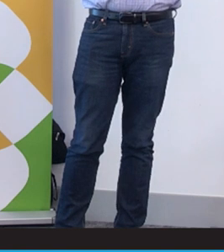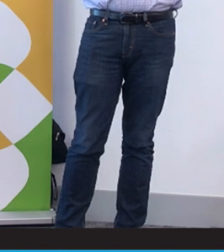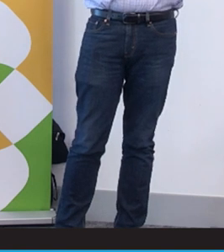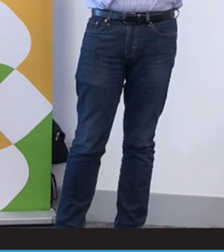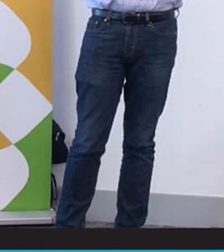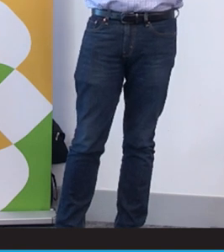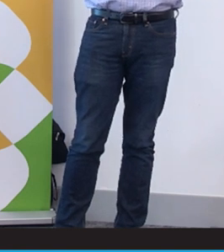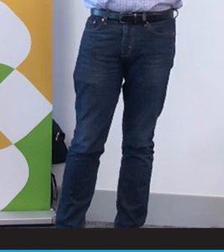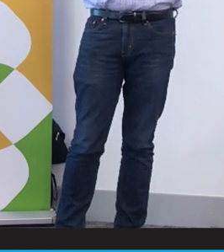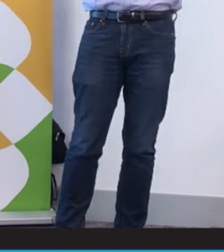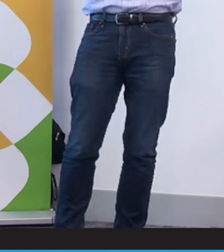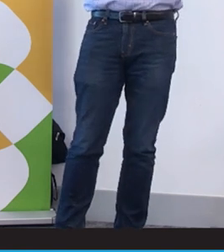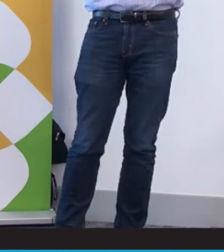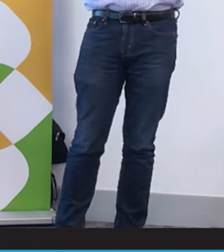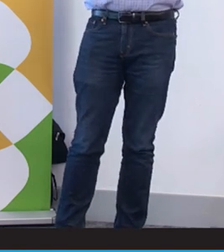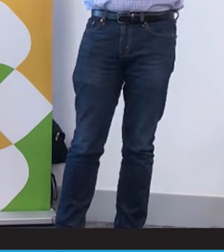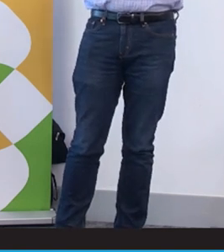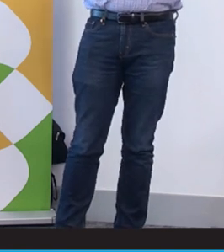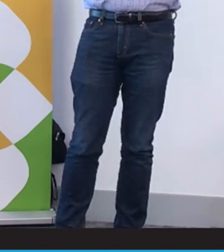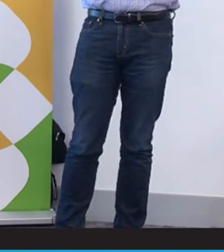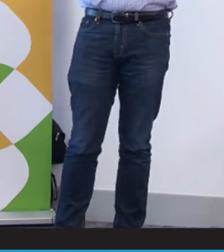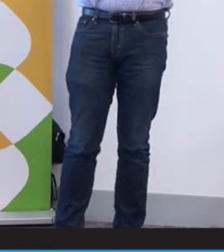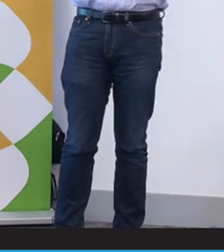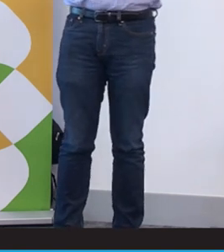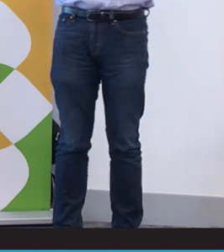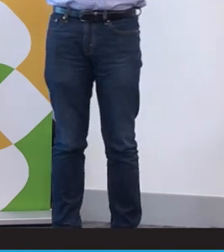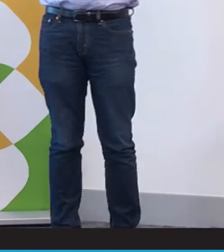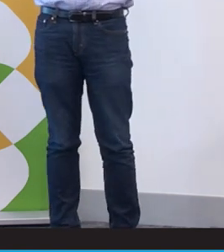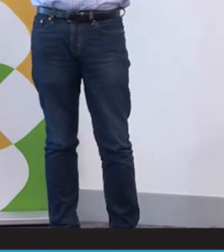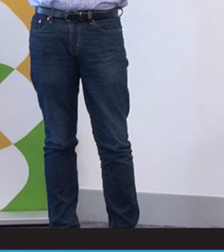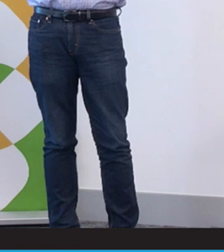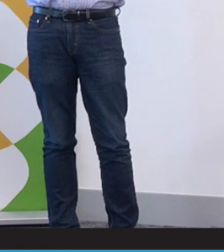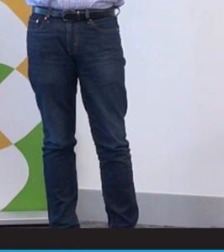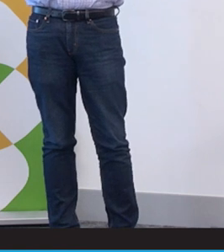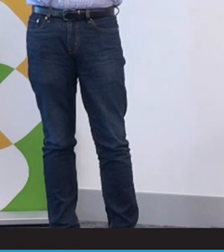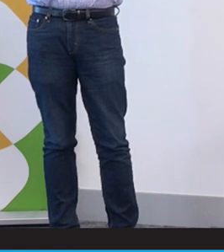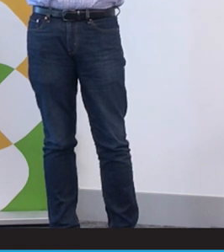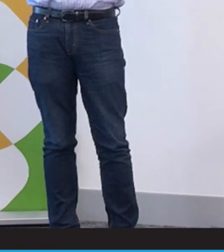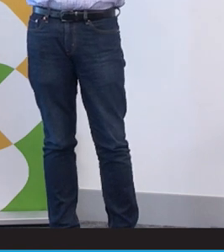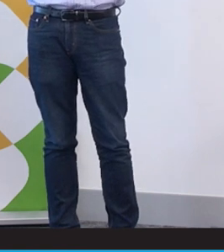We really want the government to commit to invest in a national Australian strategy that